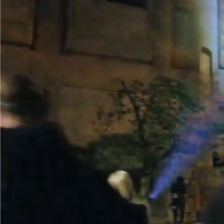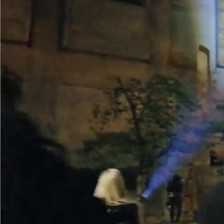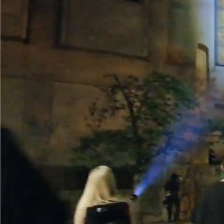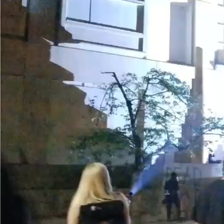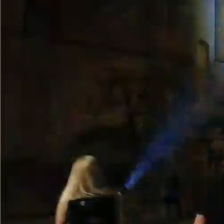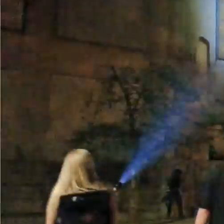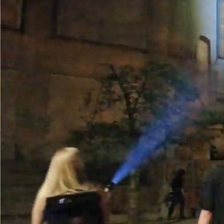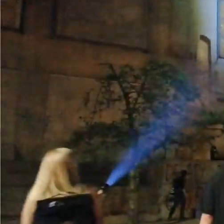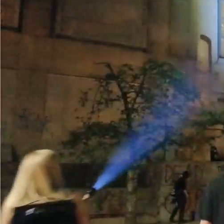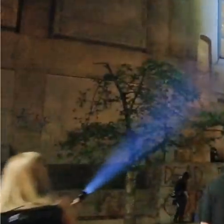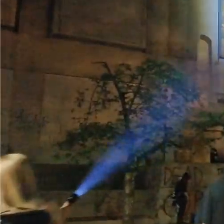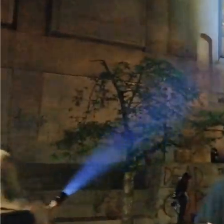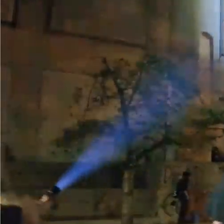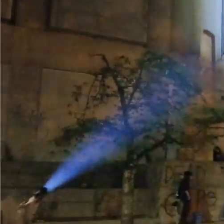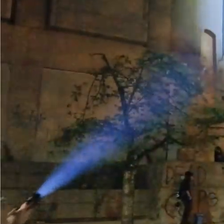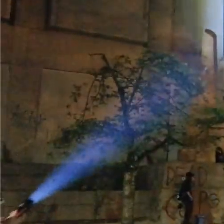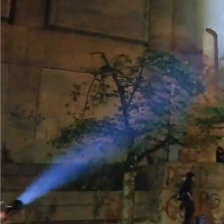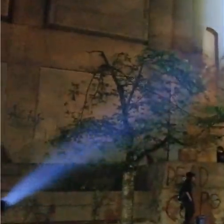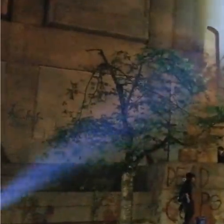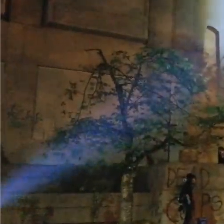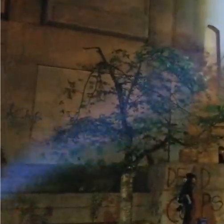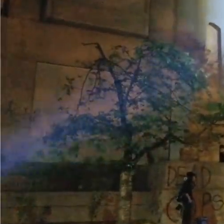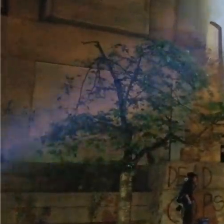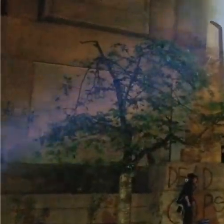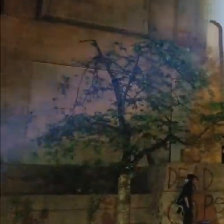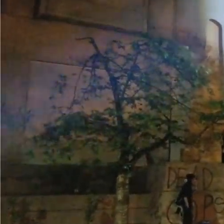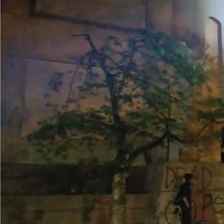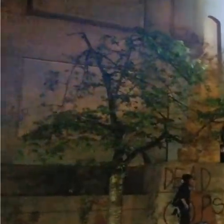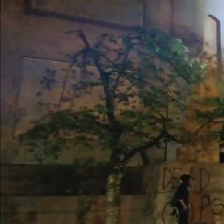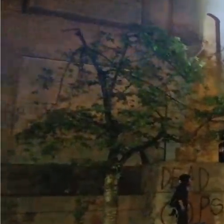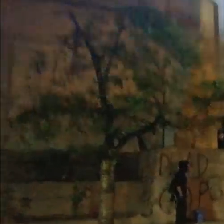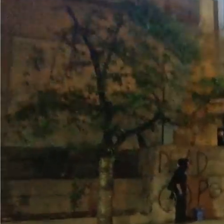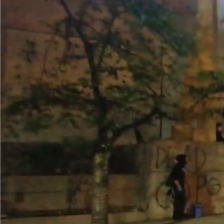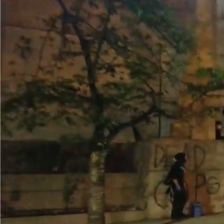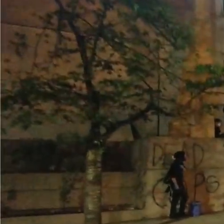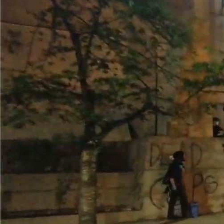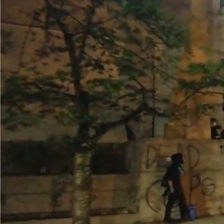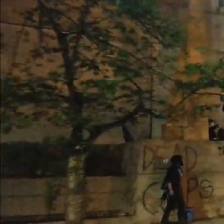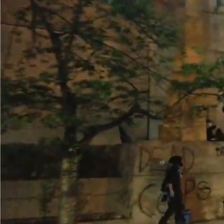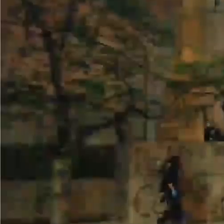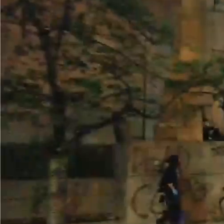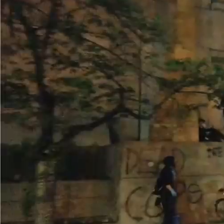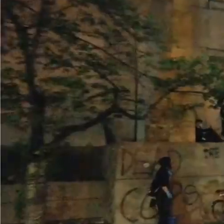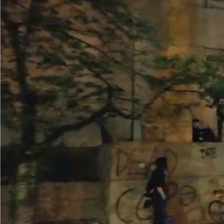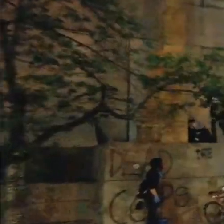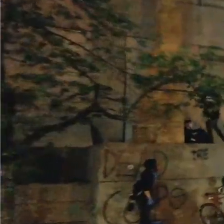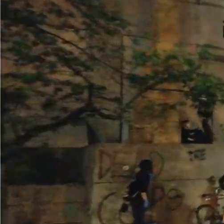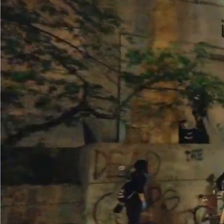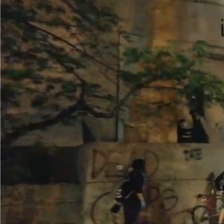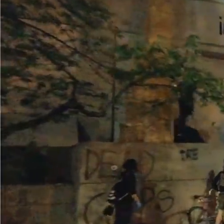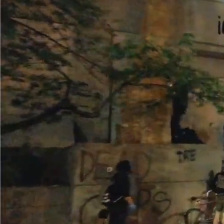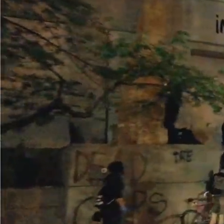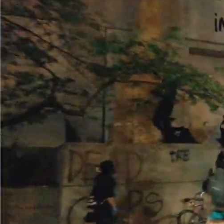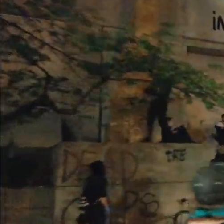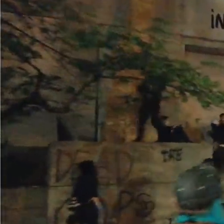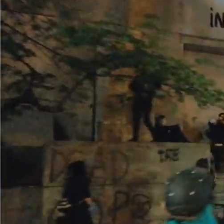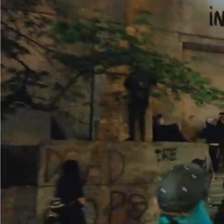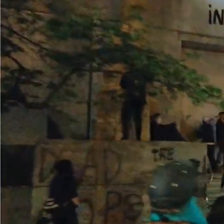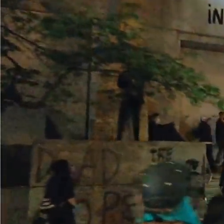There's a security camera up there. That's what all of the bright lights and green lasers are being focused on it.